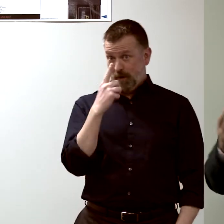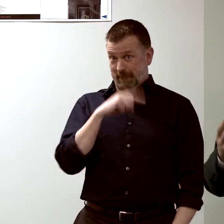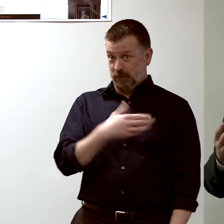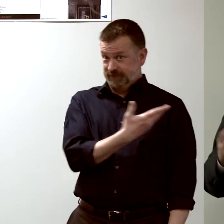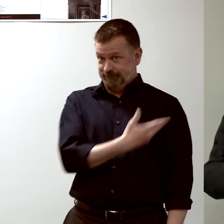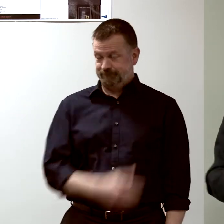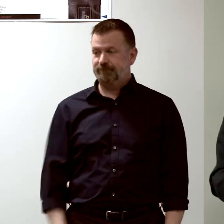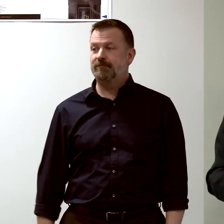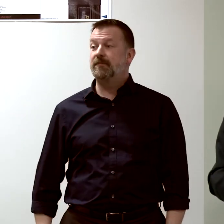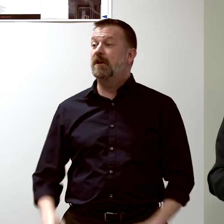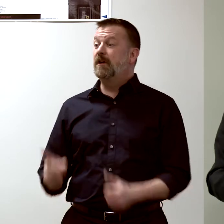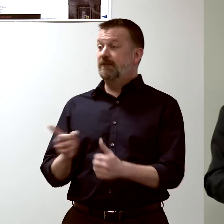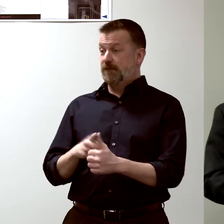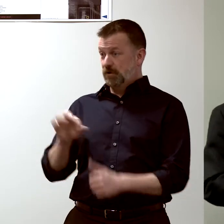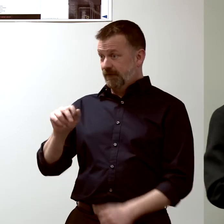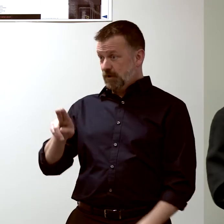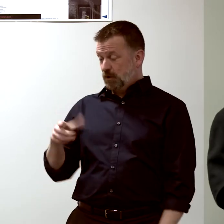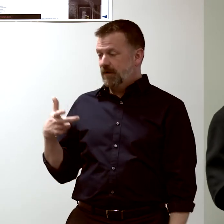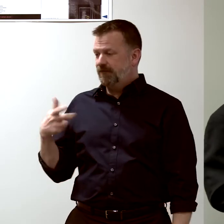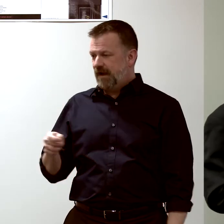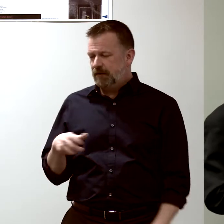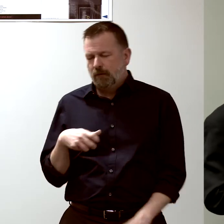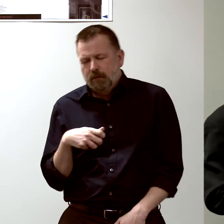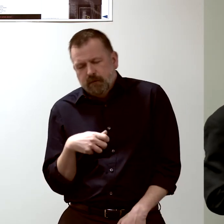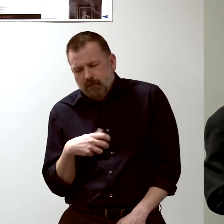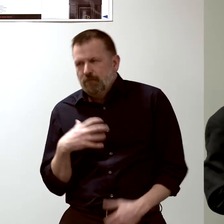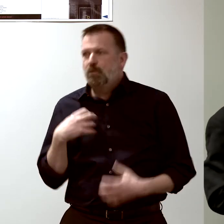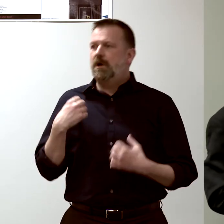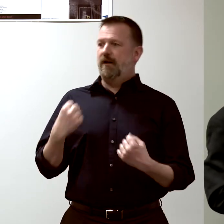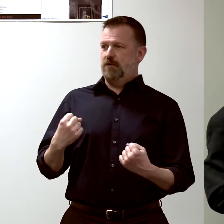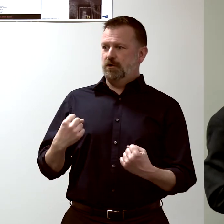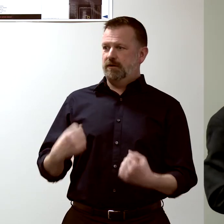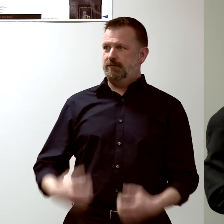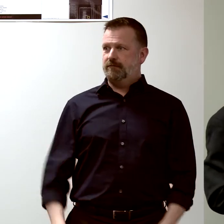and recovered-- so that's day -30--